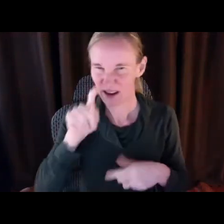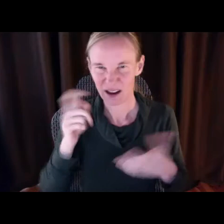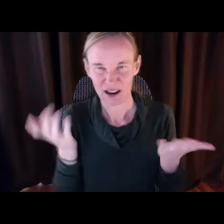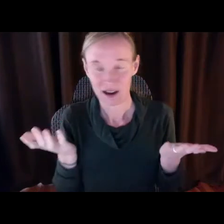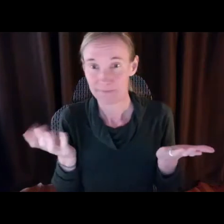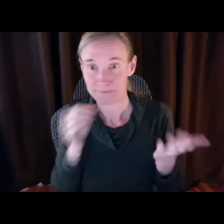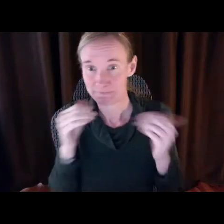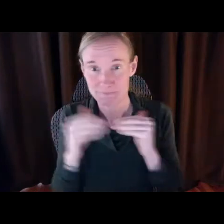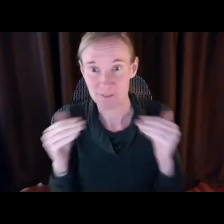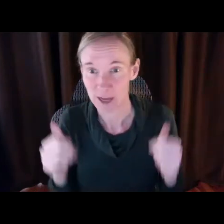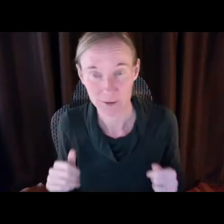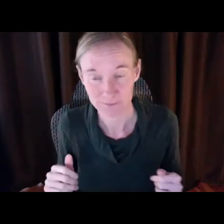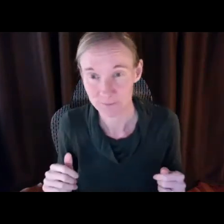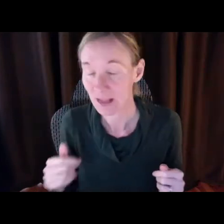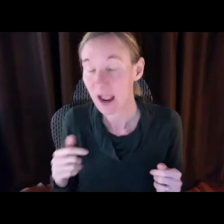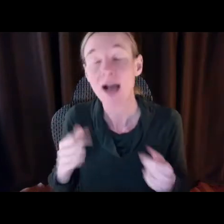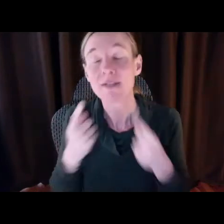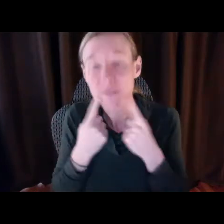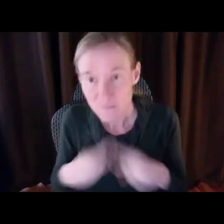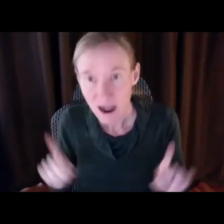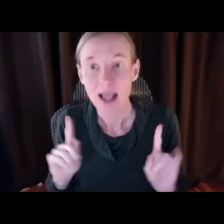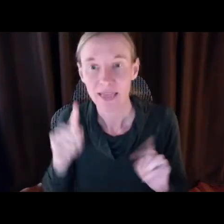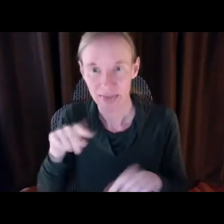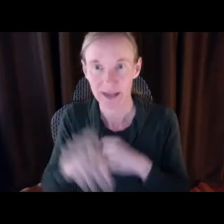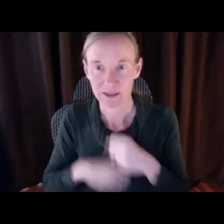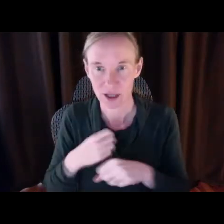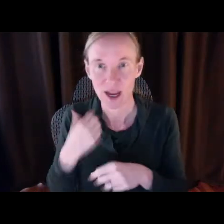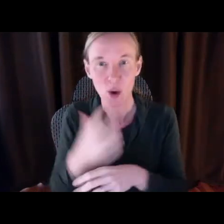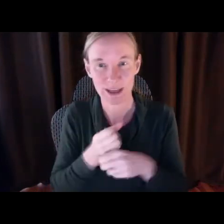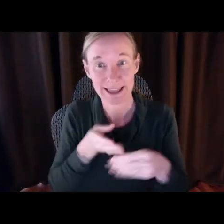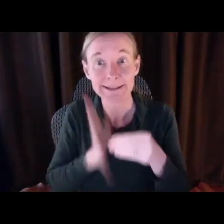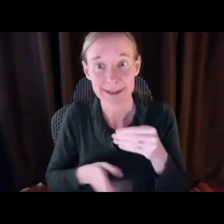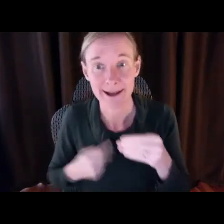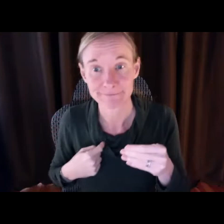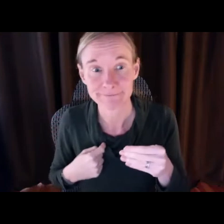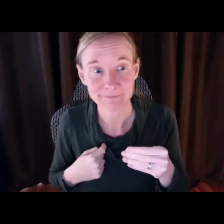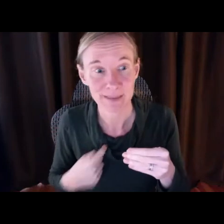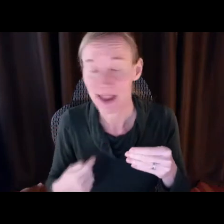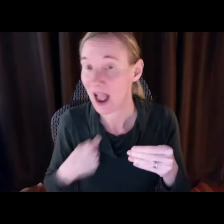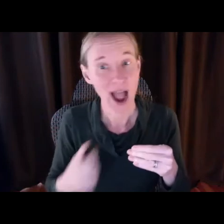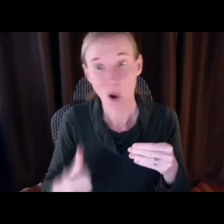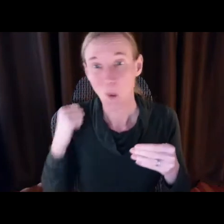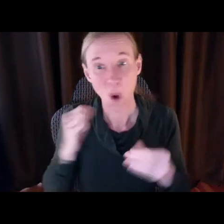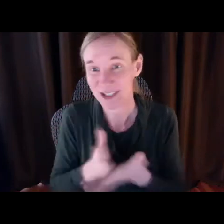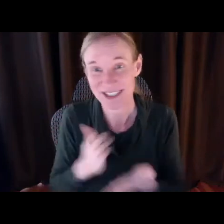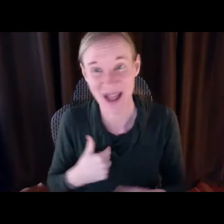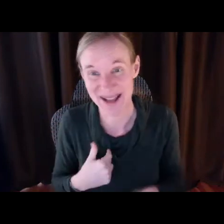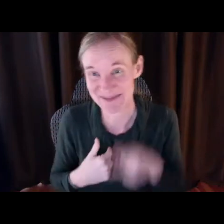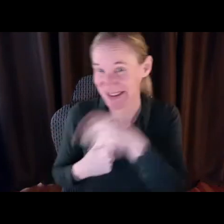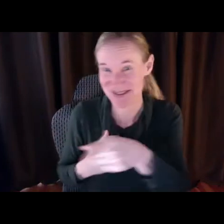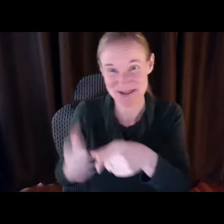than doing this human work, this important work taking care of our neighbors.